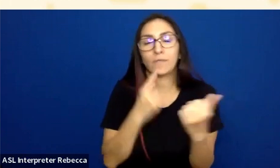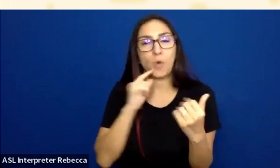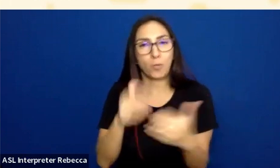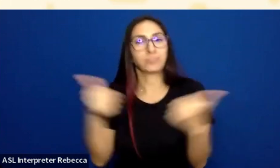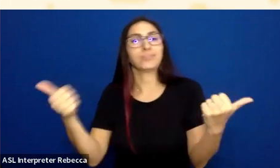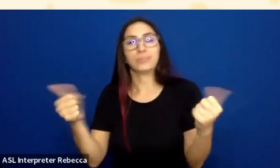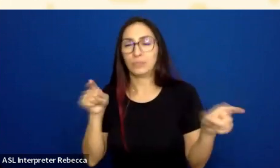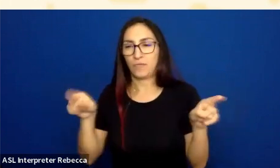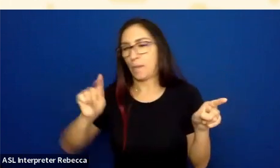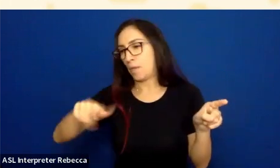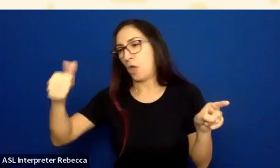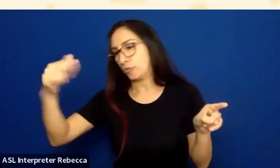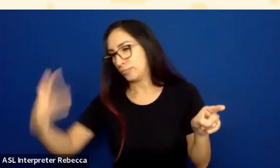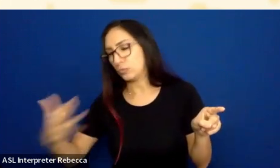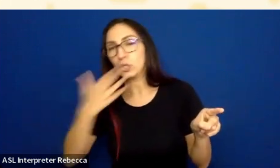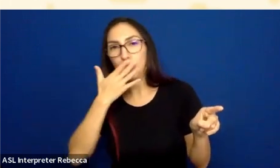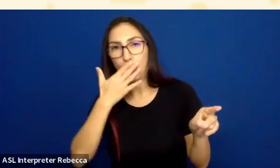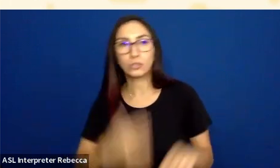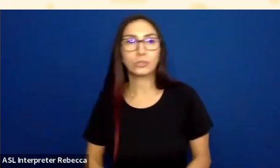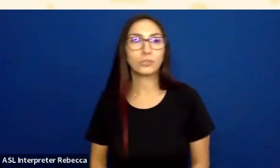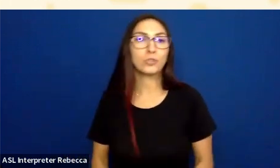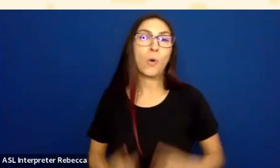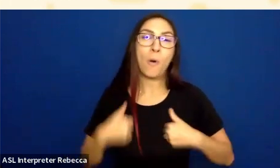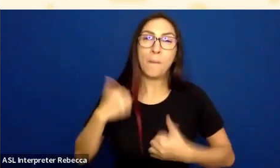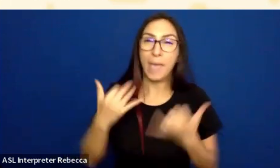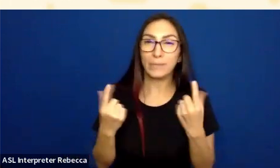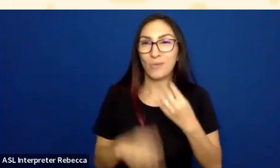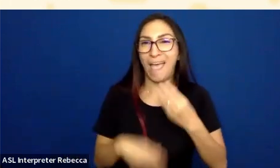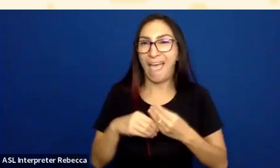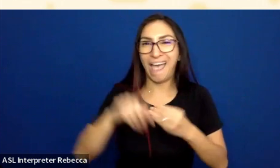So what would I want to do? Maybe I'd want to add an icon and some kind of an alert